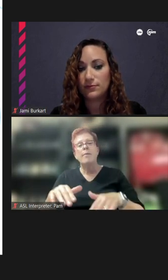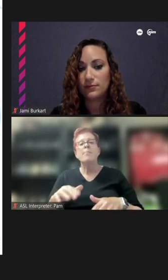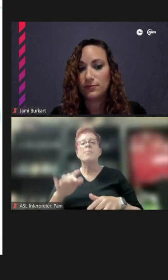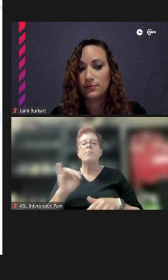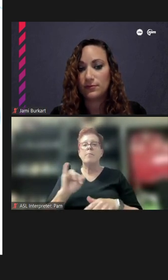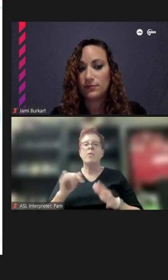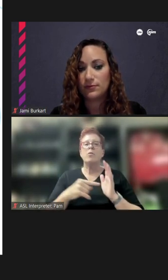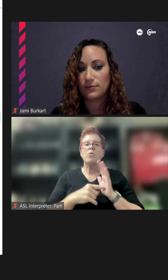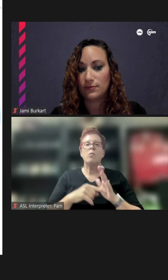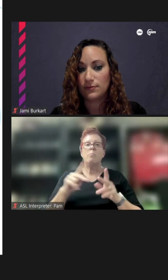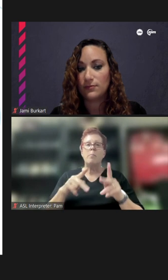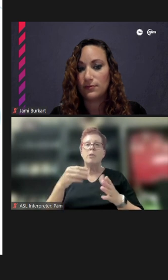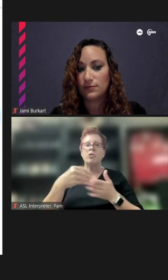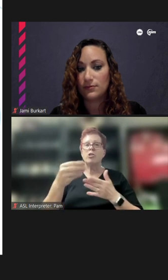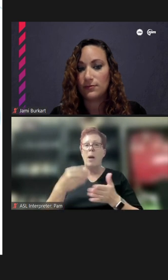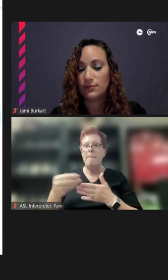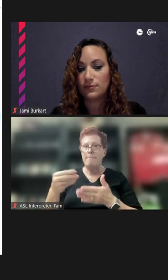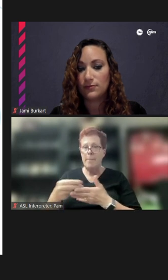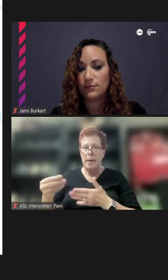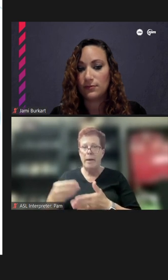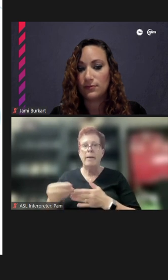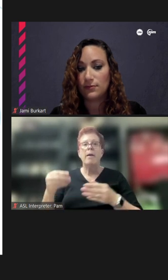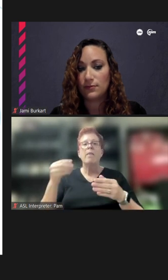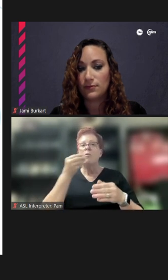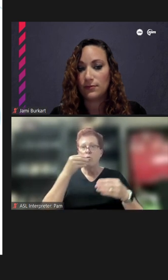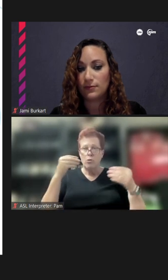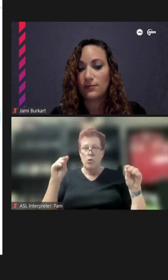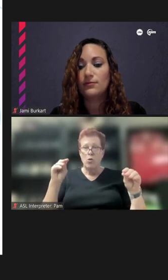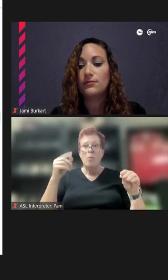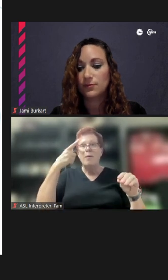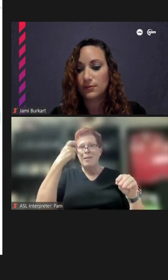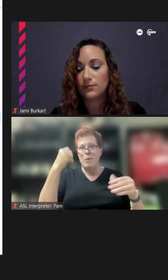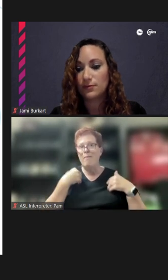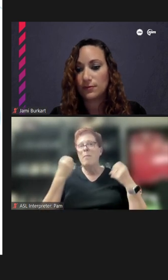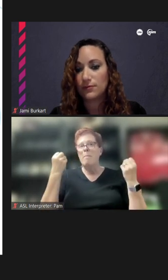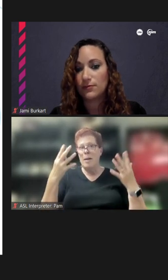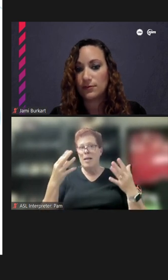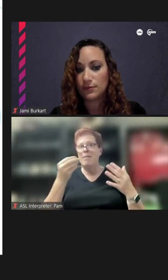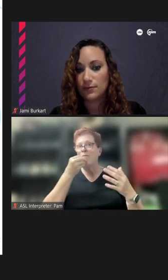people shopping in the grocery store since there are a number of grocery stores in the area. I think